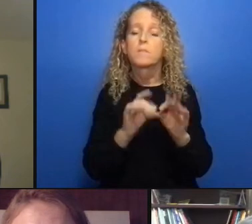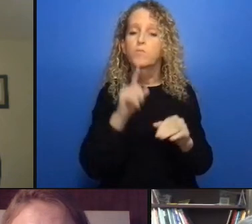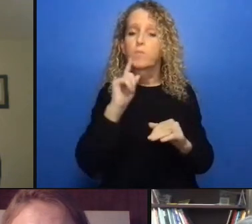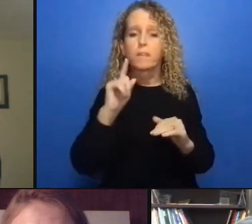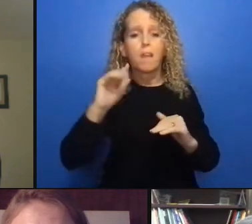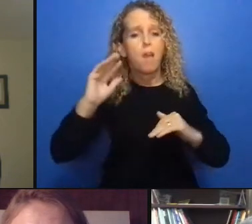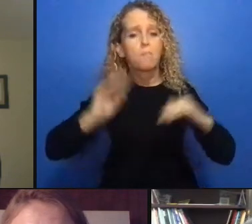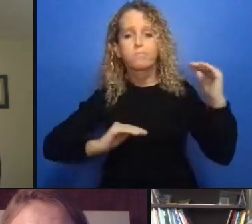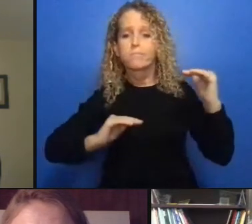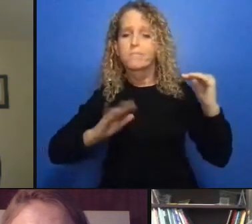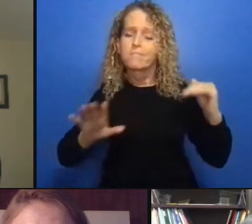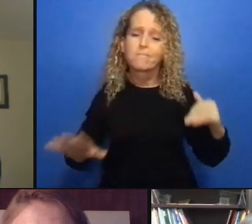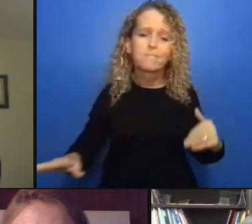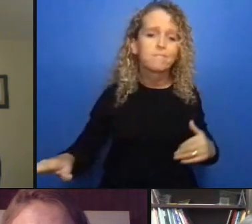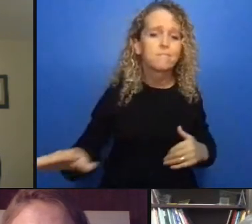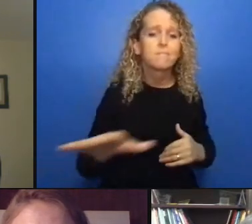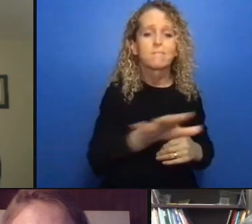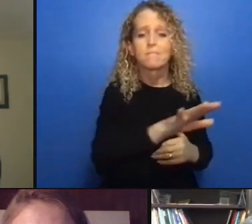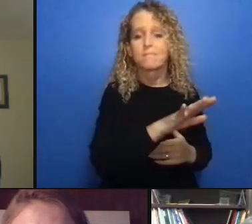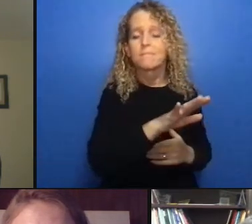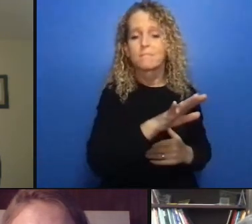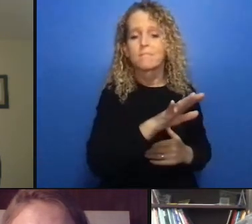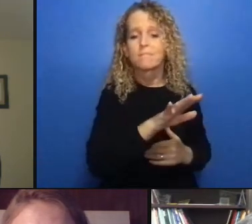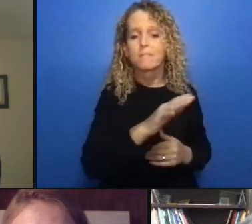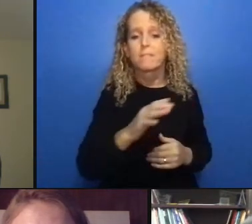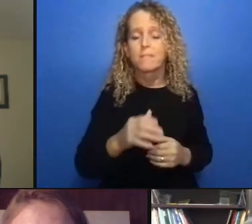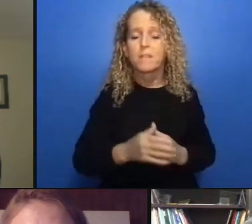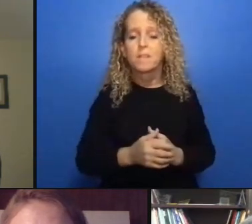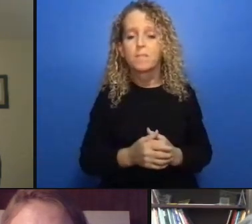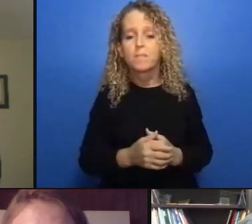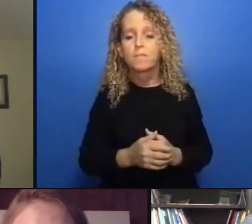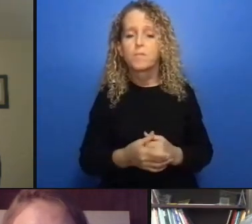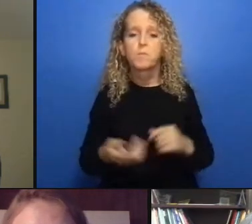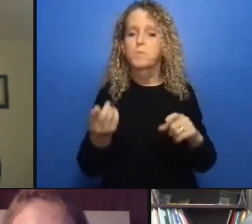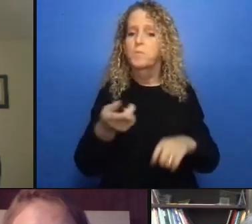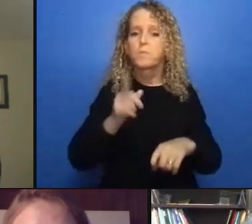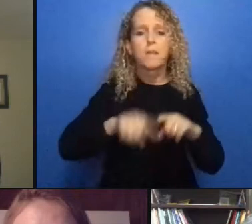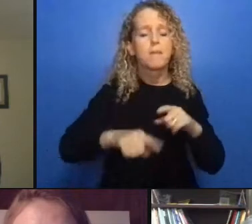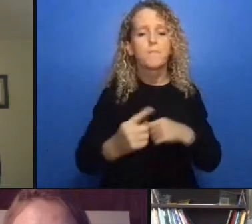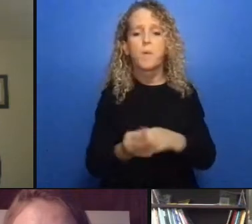no no you go ahead I thought you had just finished please keep keep no no i'm good really yeah well